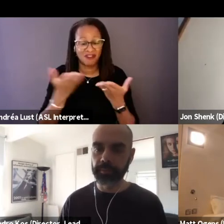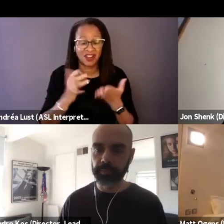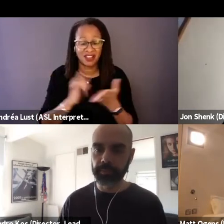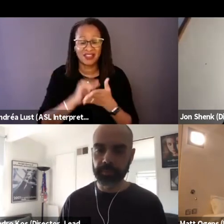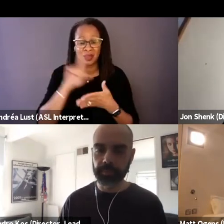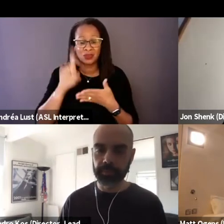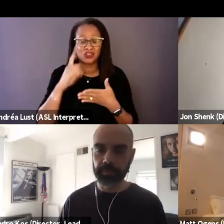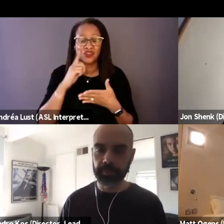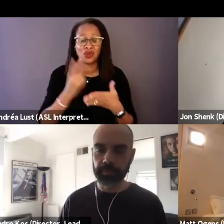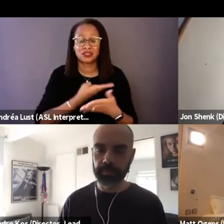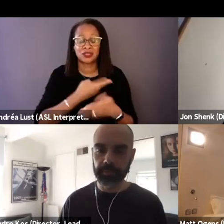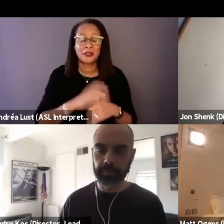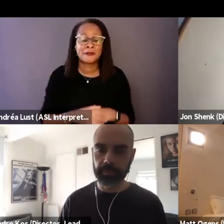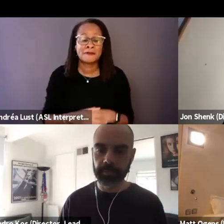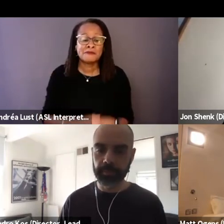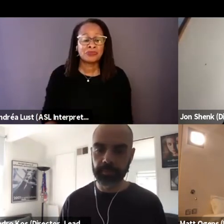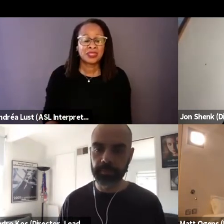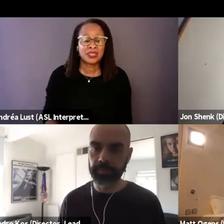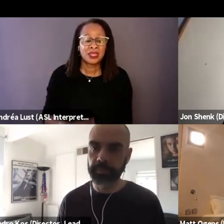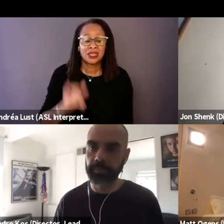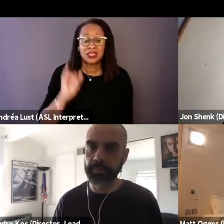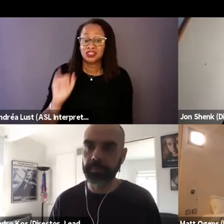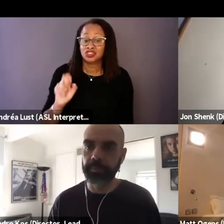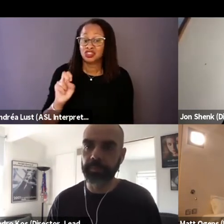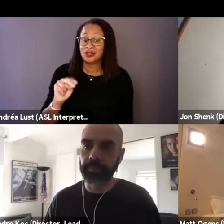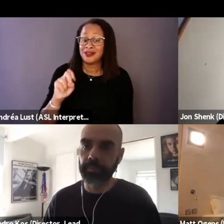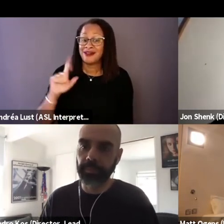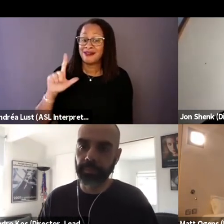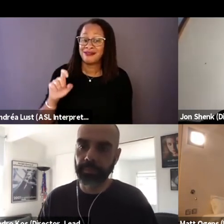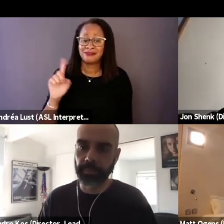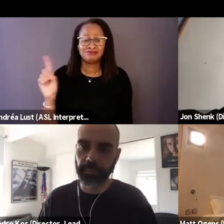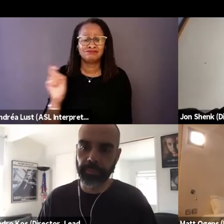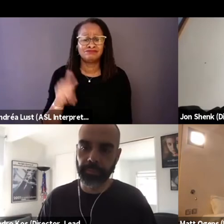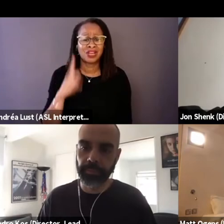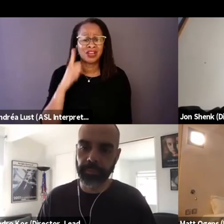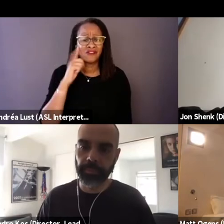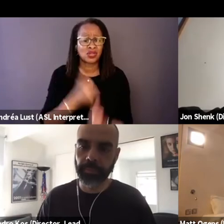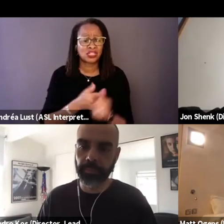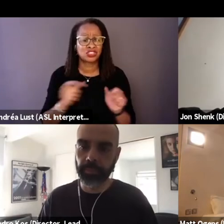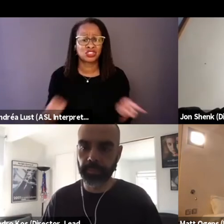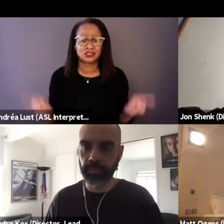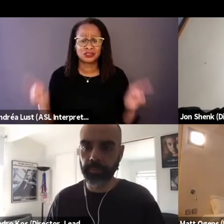I'm curious for each of you, are you in touch with any of the subjects today,